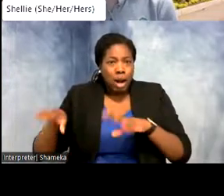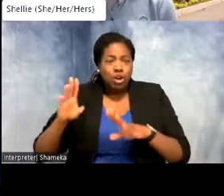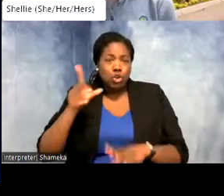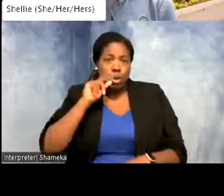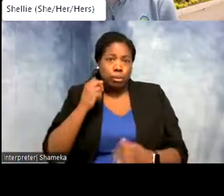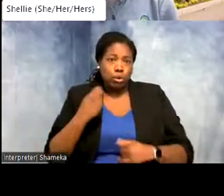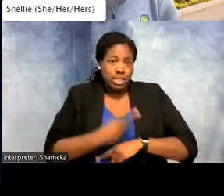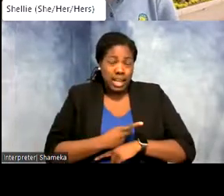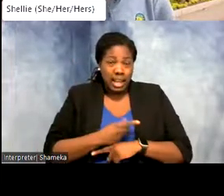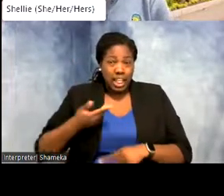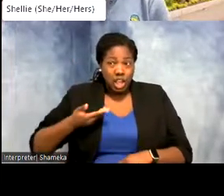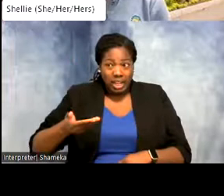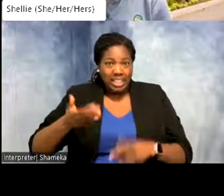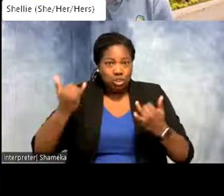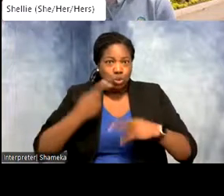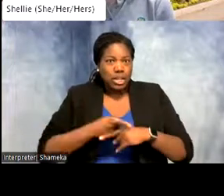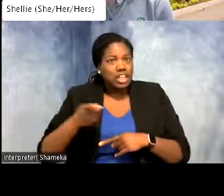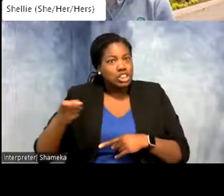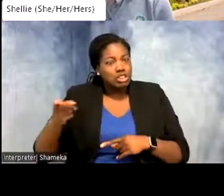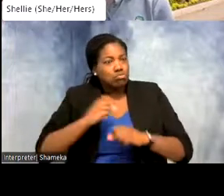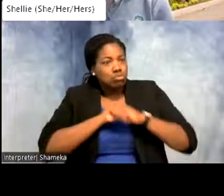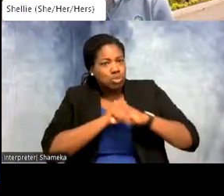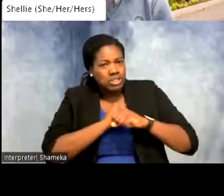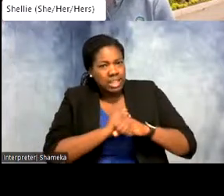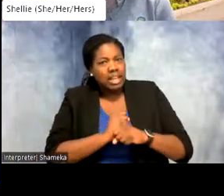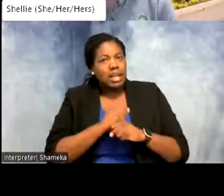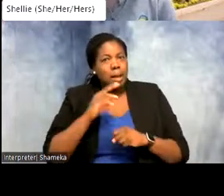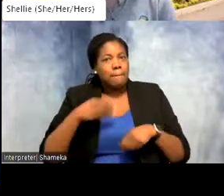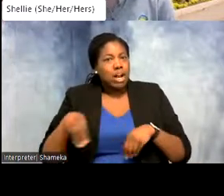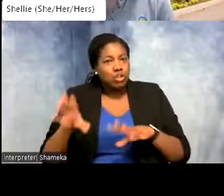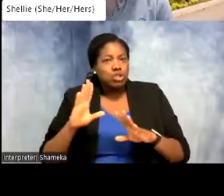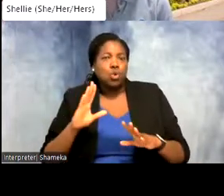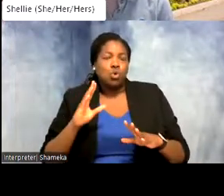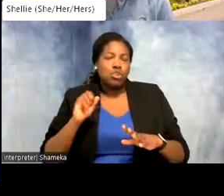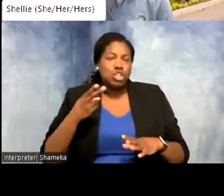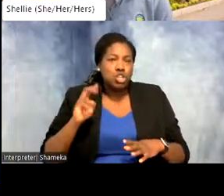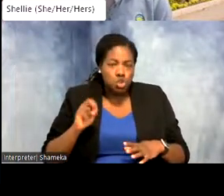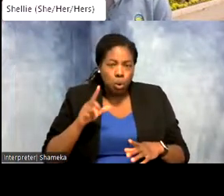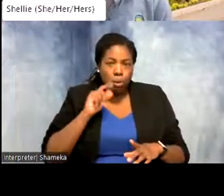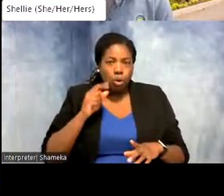Our guest today works to protect migratory shorebirds or birds that frequently visit the seashore or